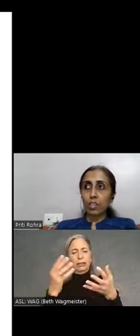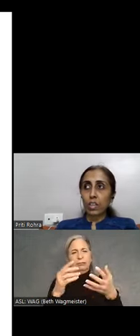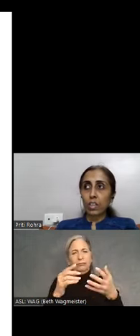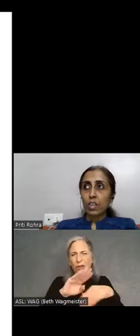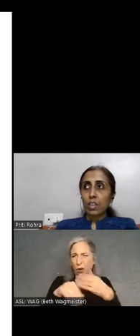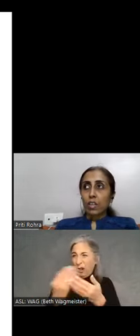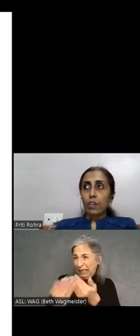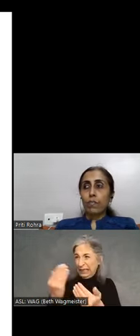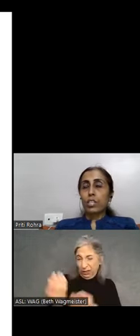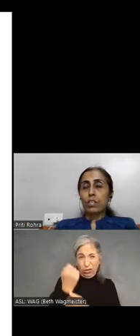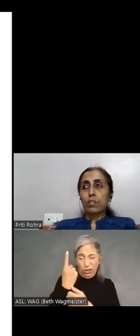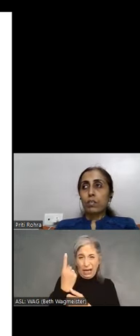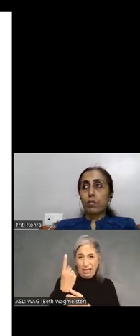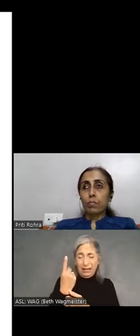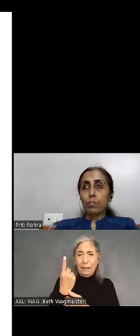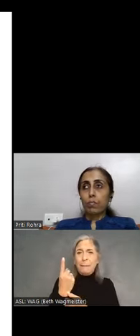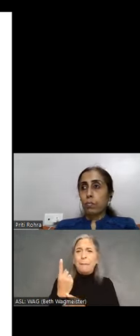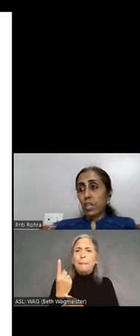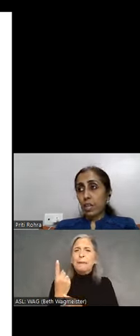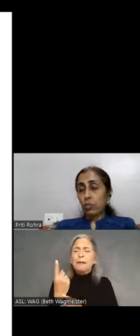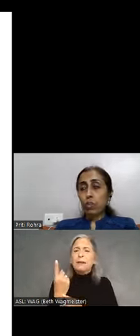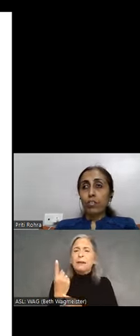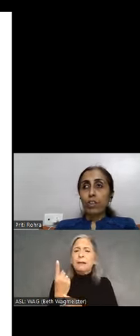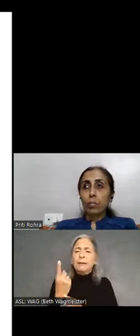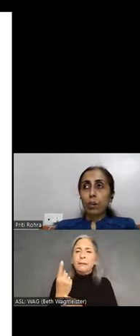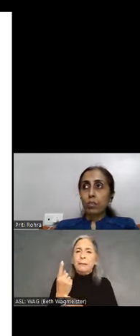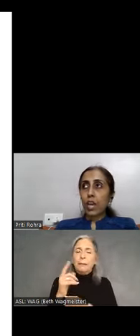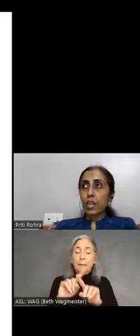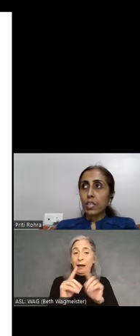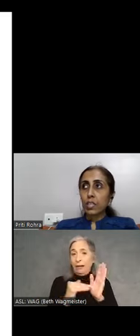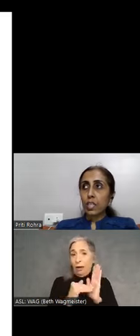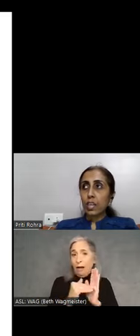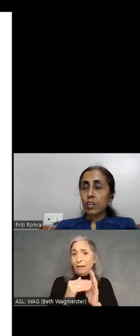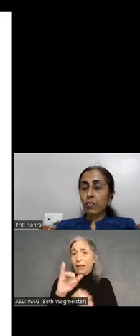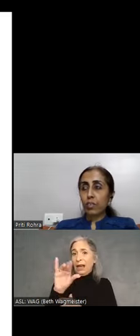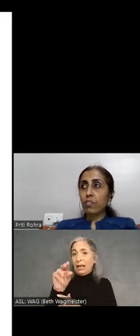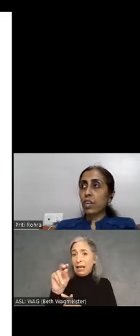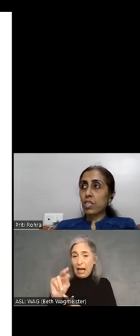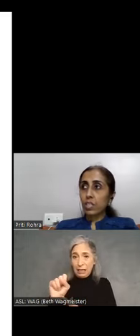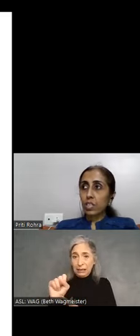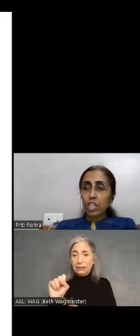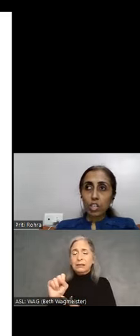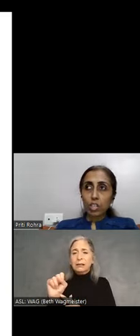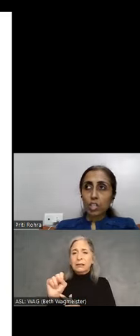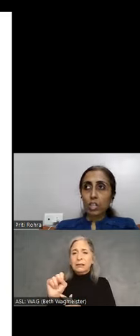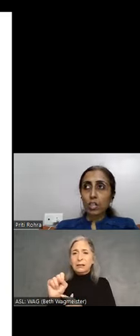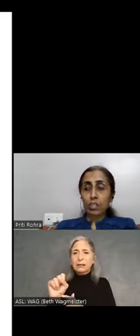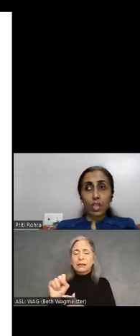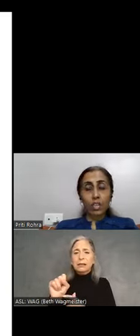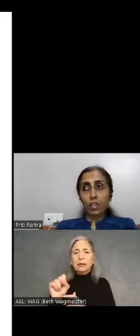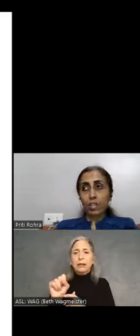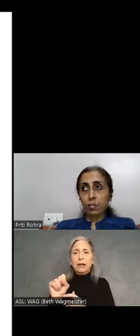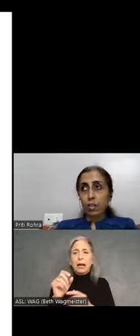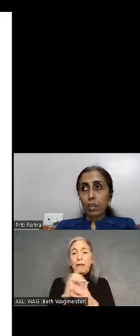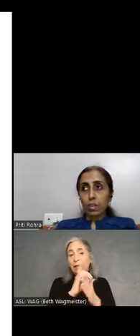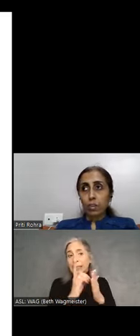understand. Many times we come across icons that are fancy in nature. The designer has, you know,